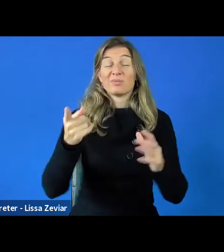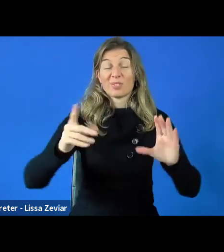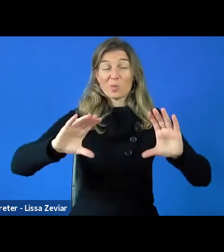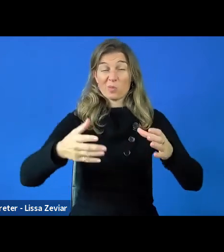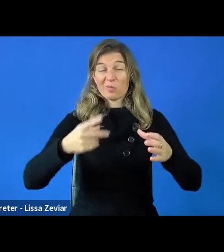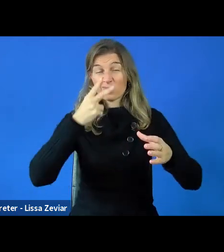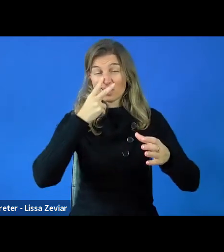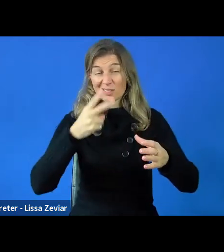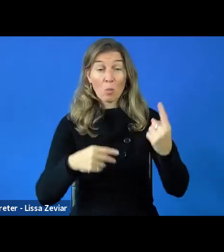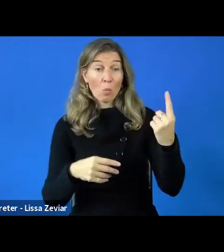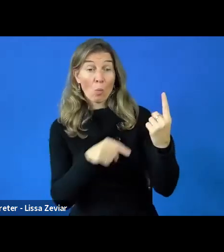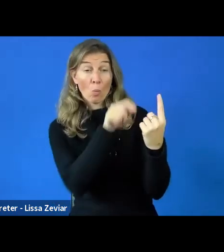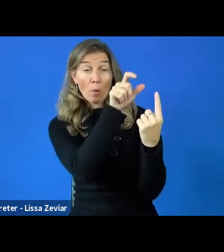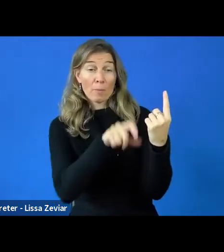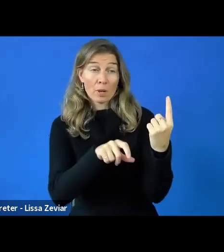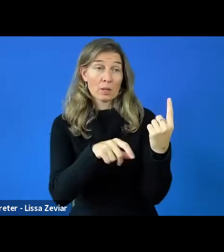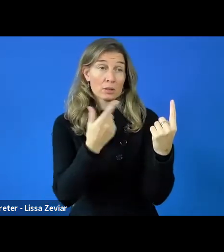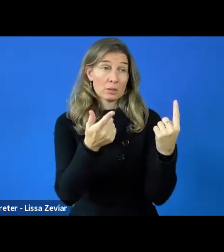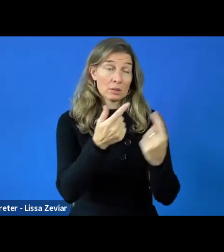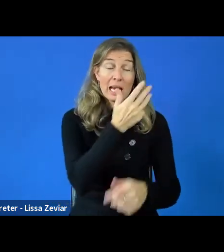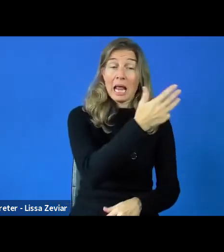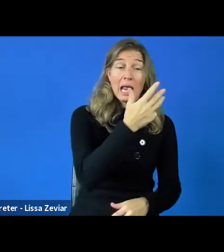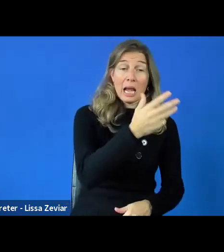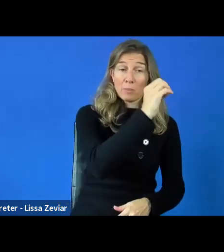One person who is having no idea of what is going on.